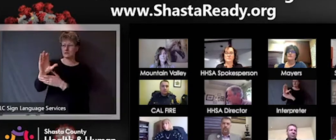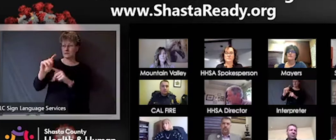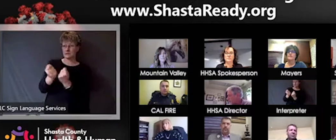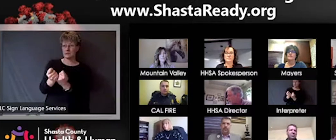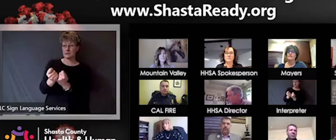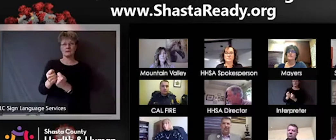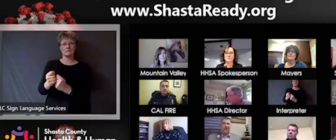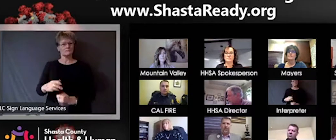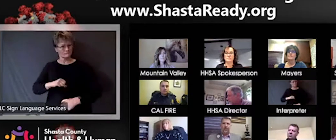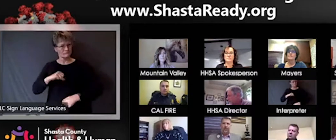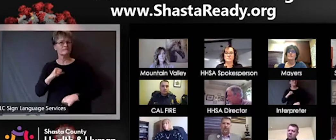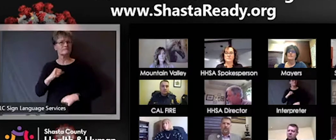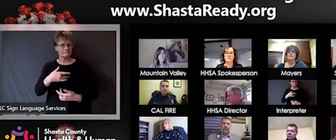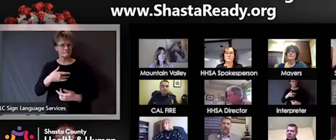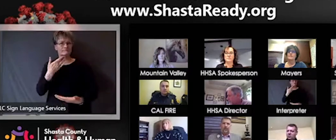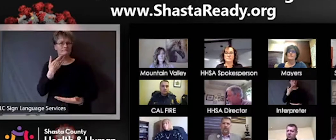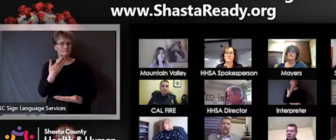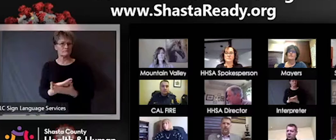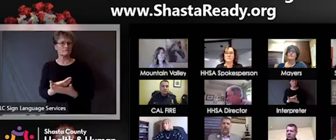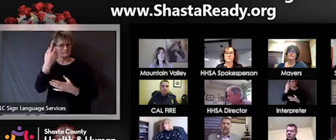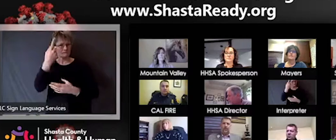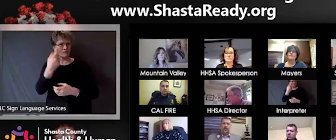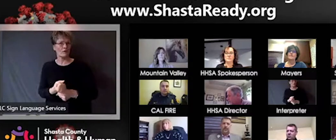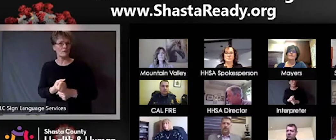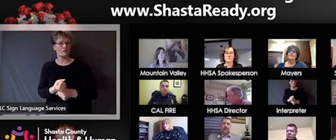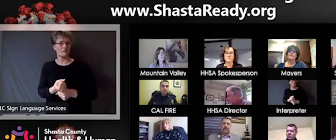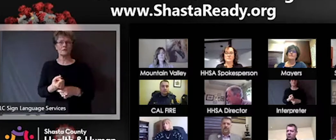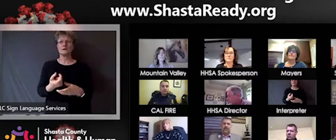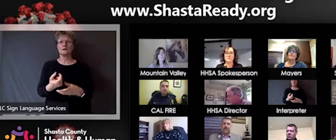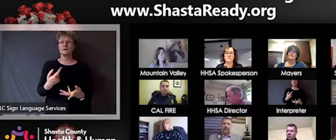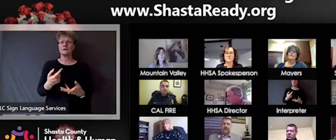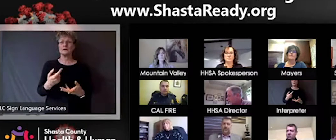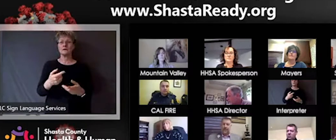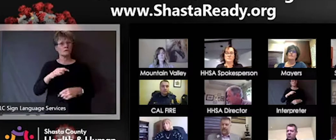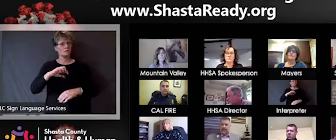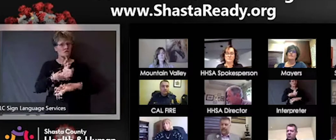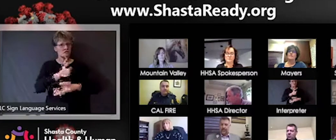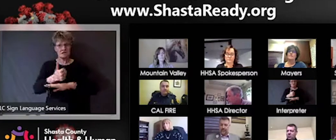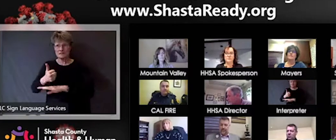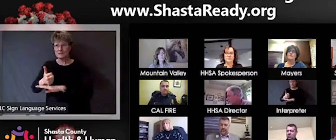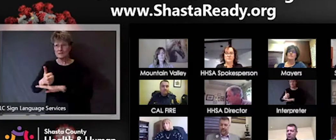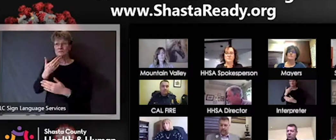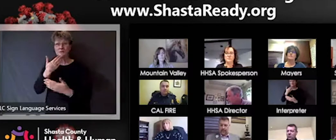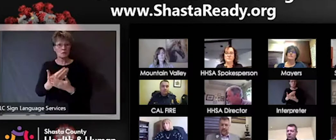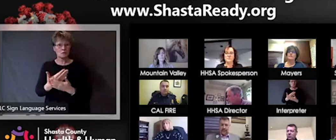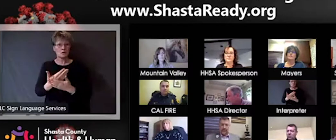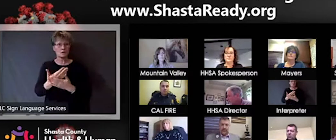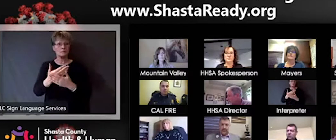been put into place and our direction moving forward so with that I'll pass.